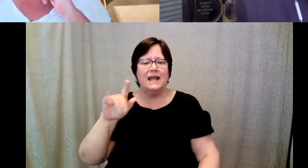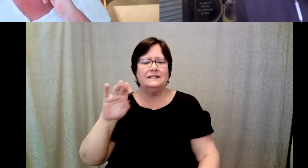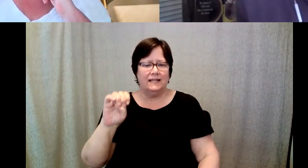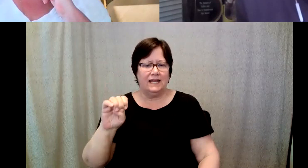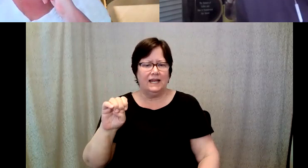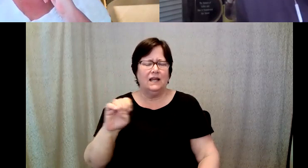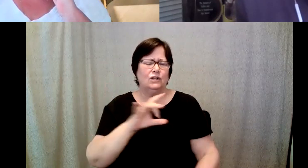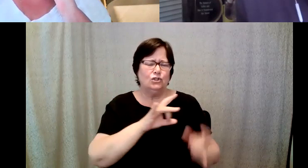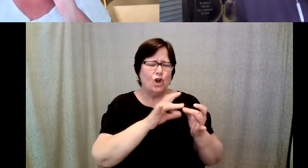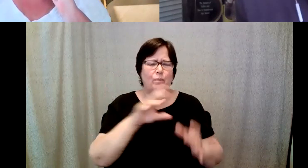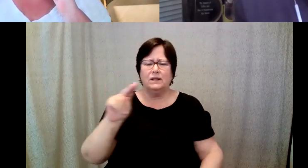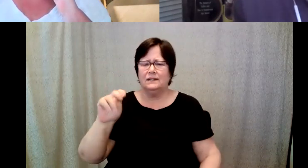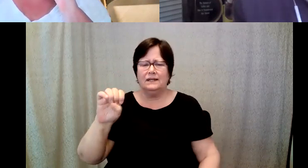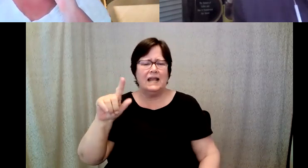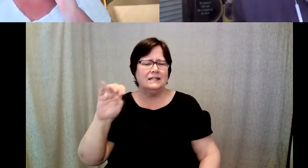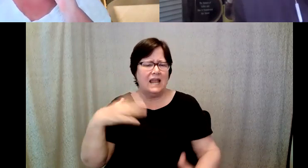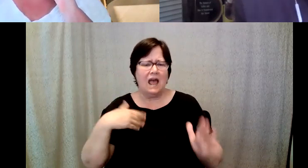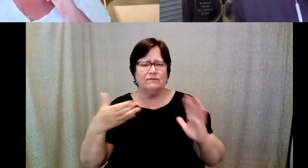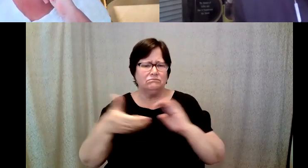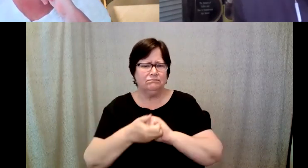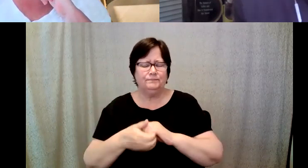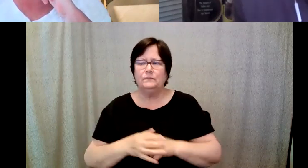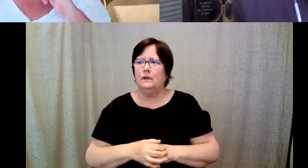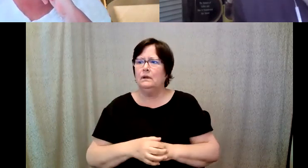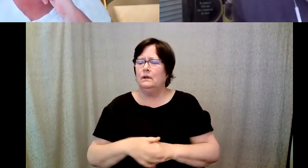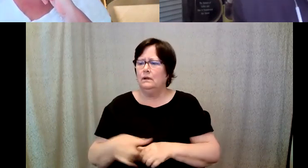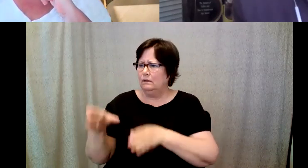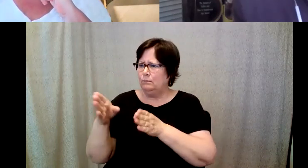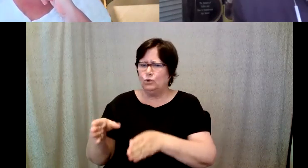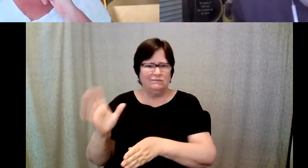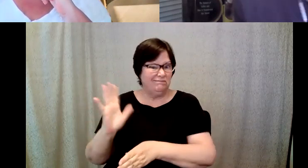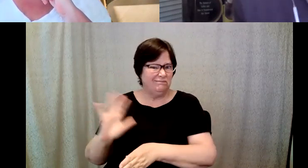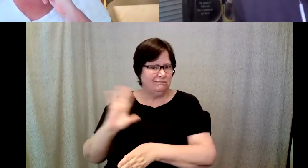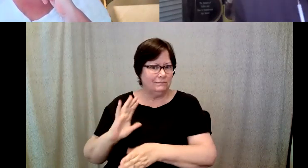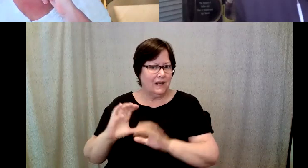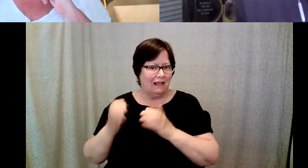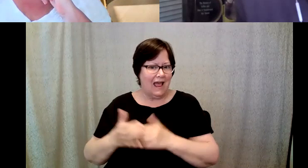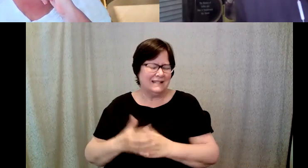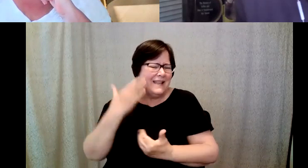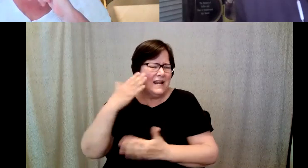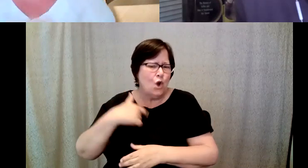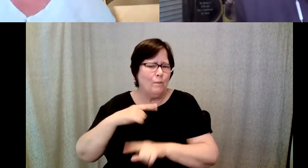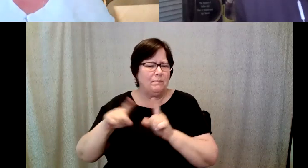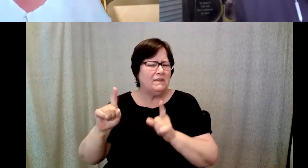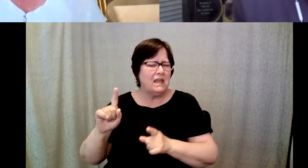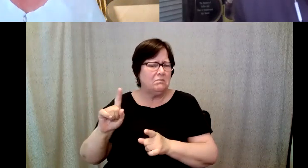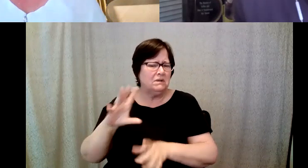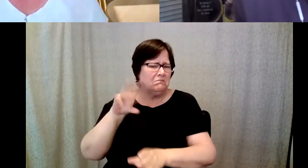collaboration and this person had been in a class they didn't know me but they had been in one of the classes, that I that I.